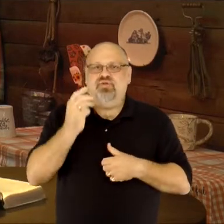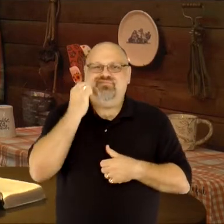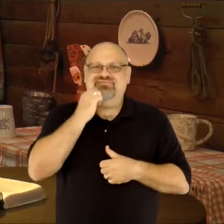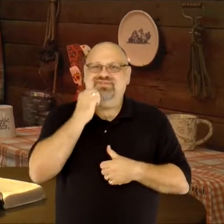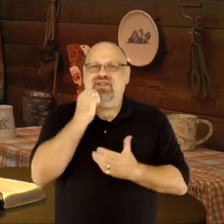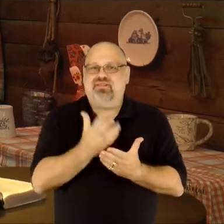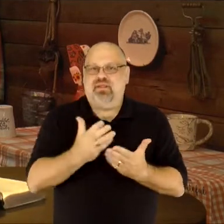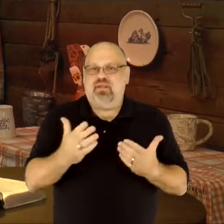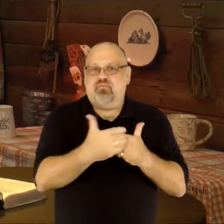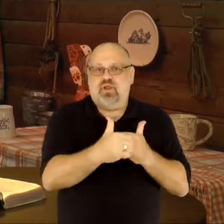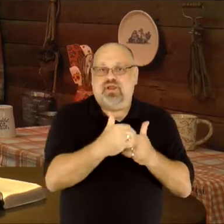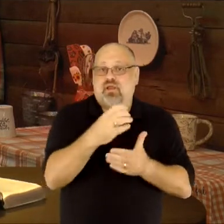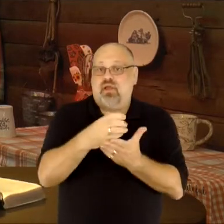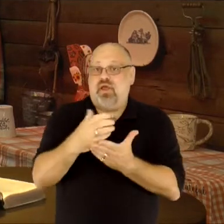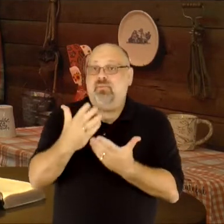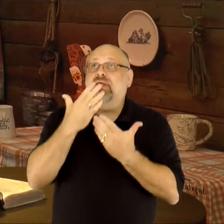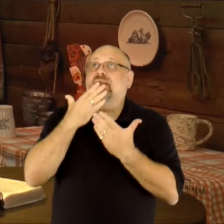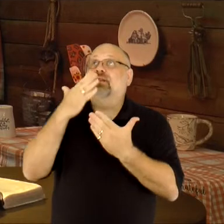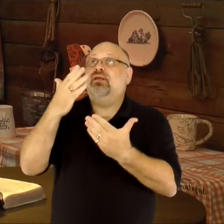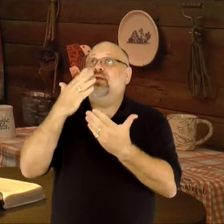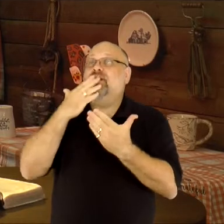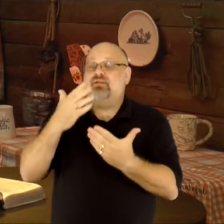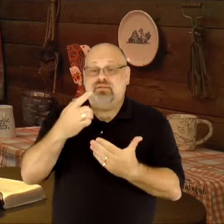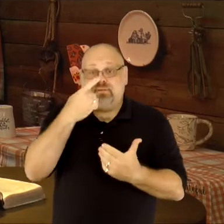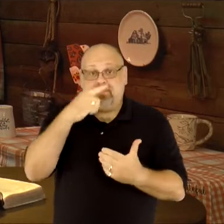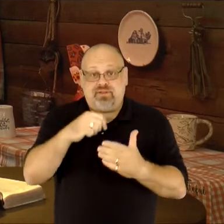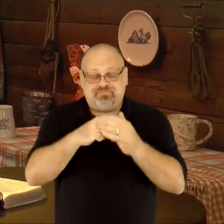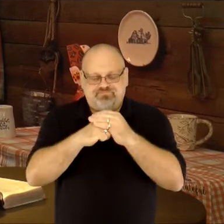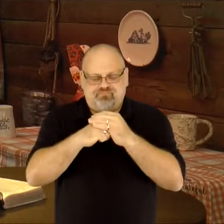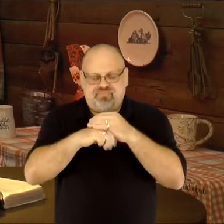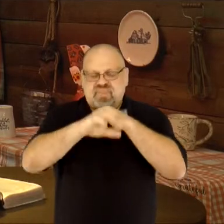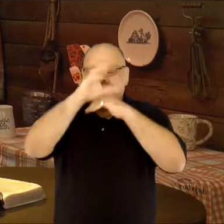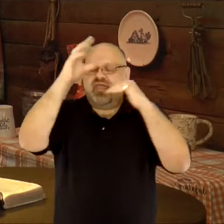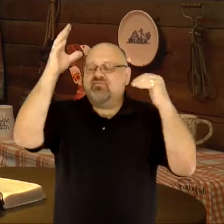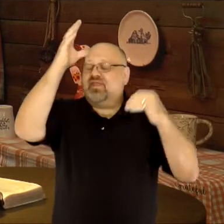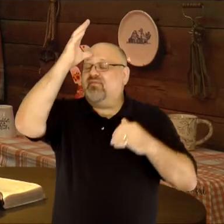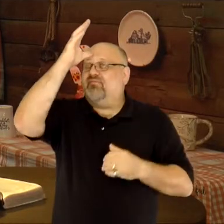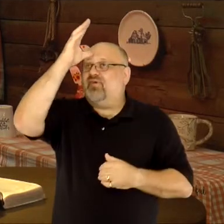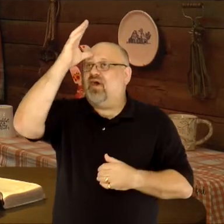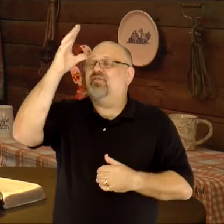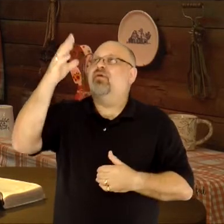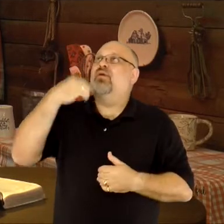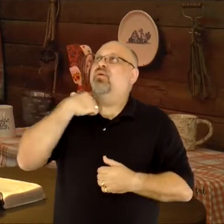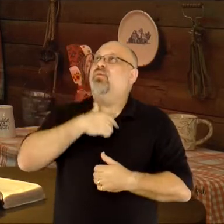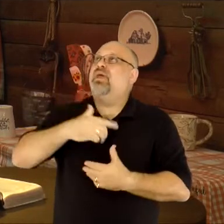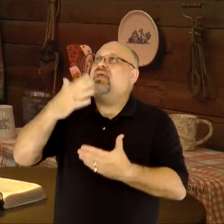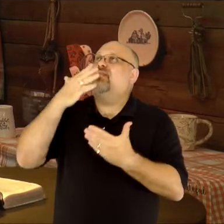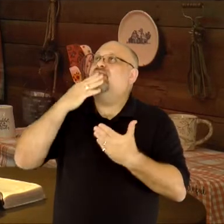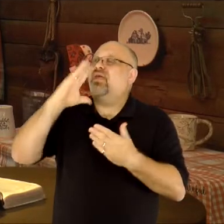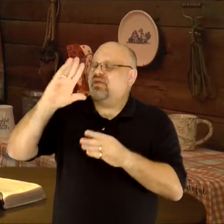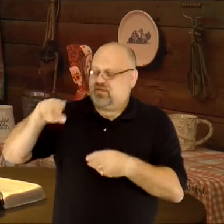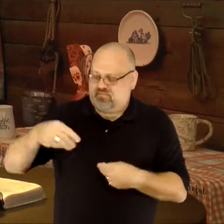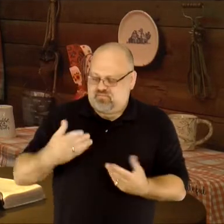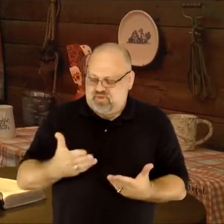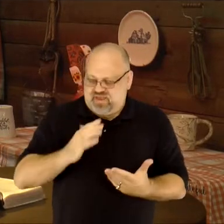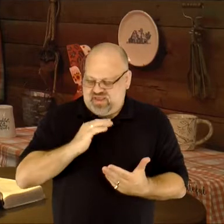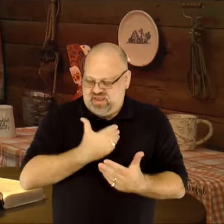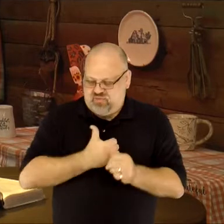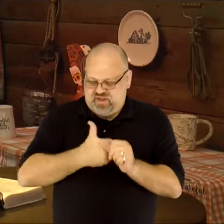He gave thanks. Let's bow our heads in prayer together. Heavenly Father, we thank You for providing for our